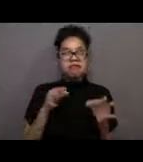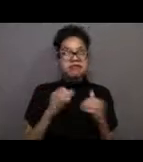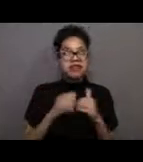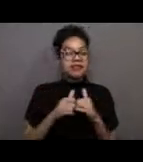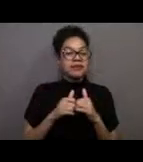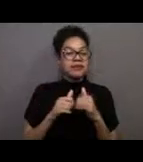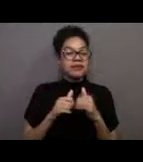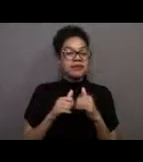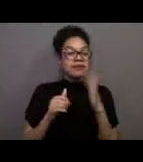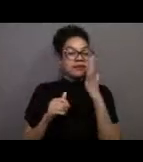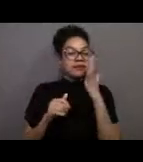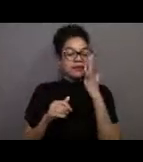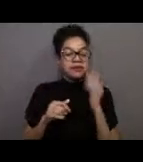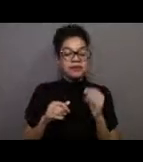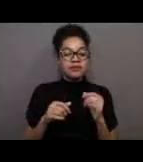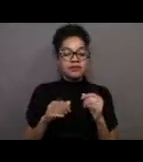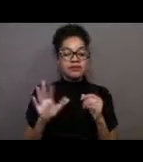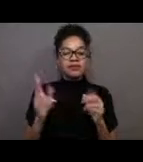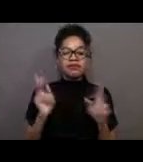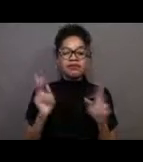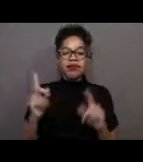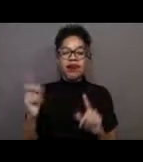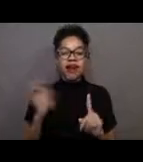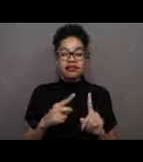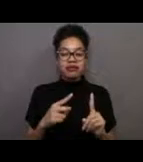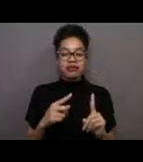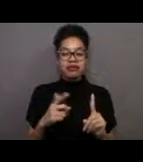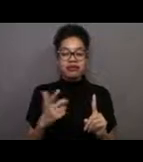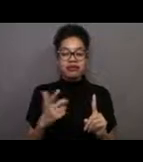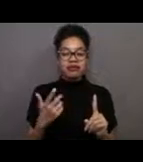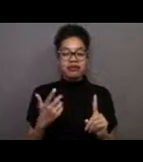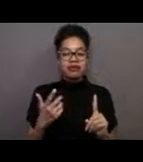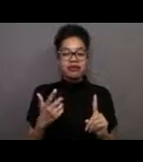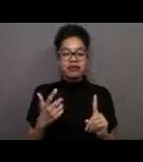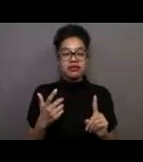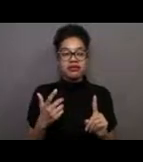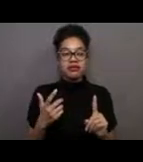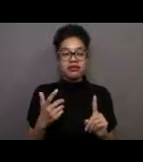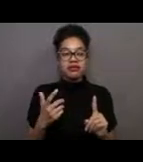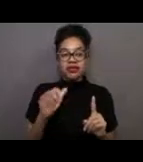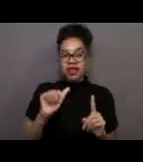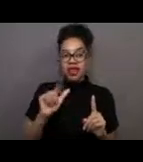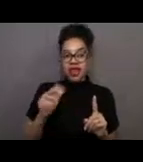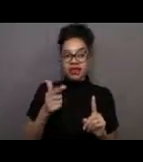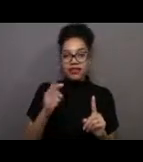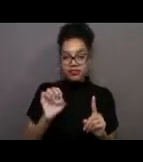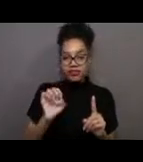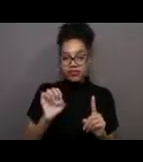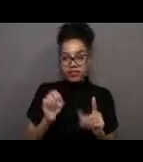oftentimes people ask if algae are plants. Kelps are algae.